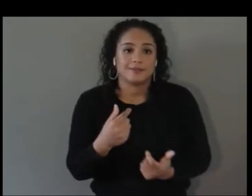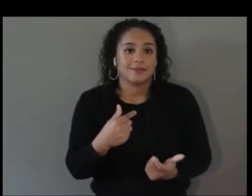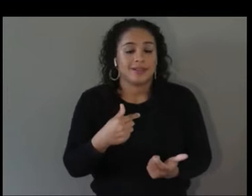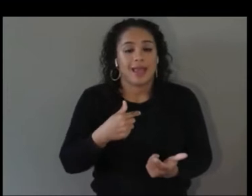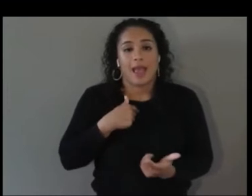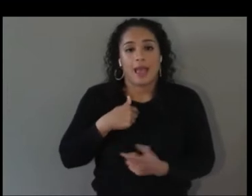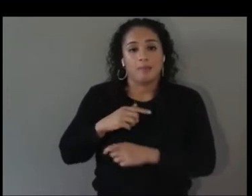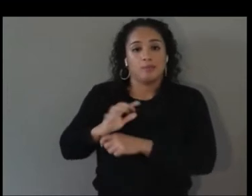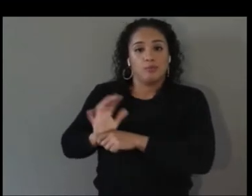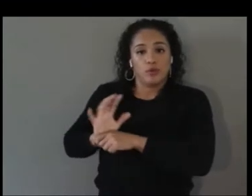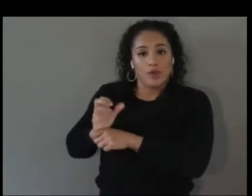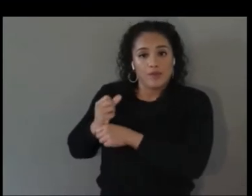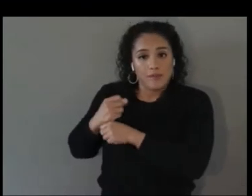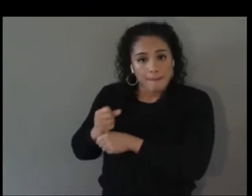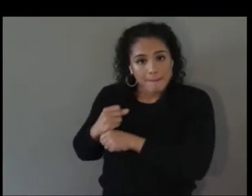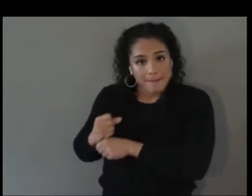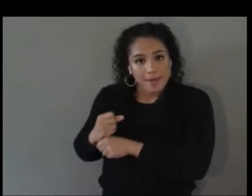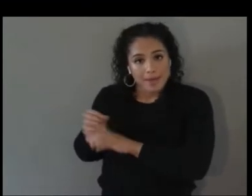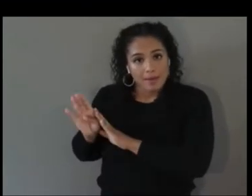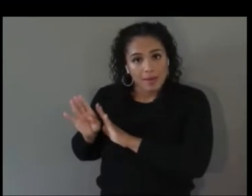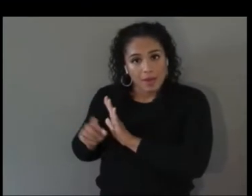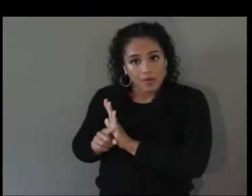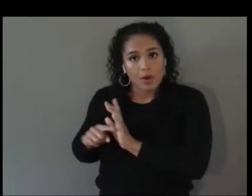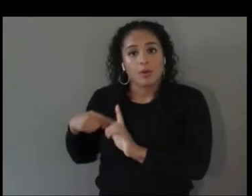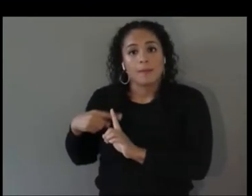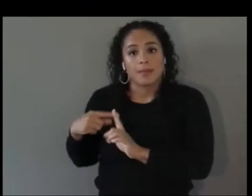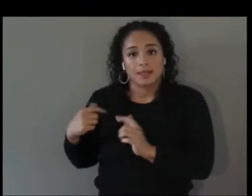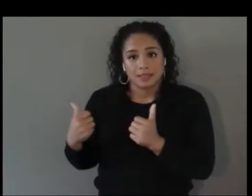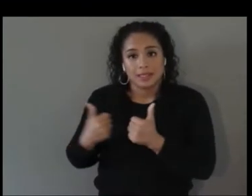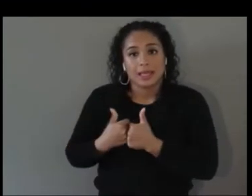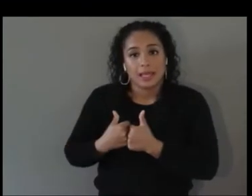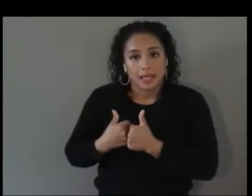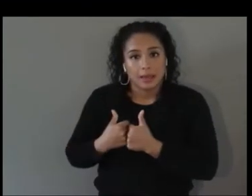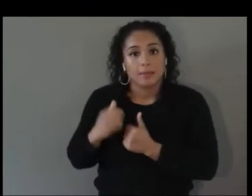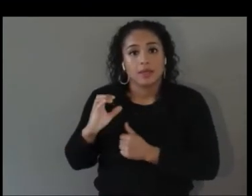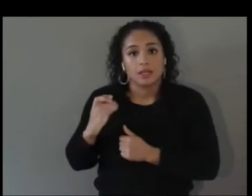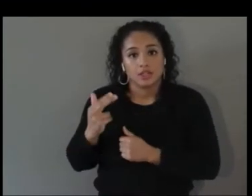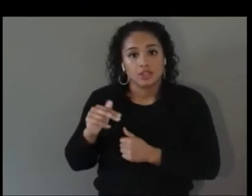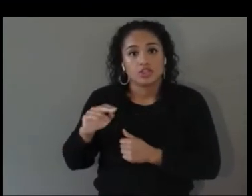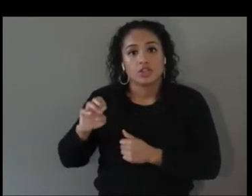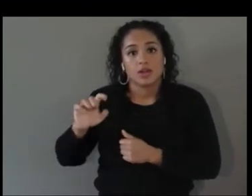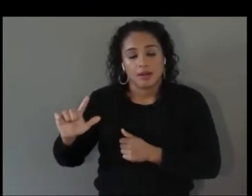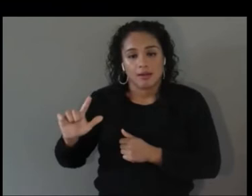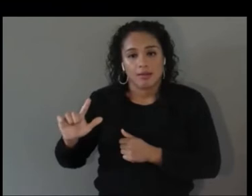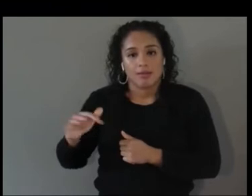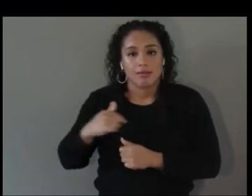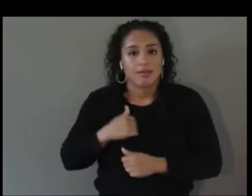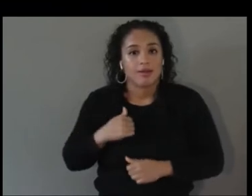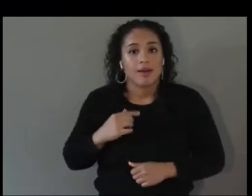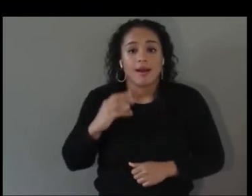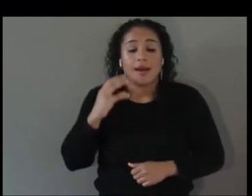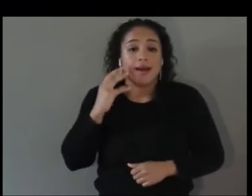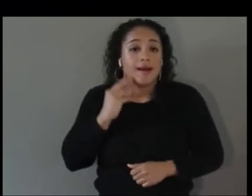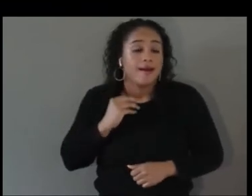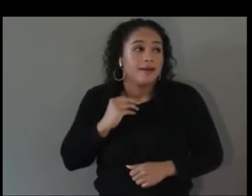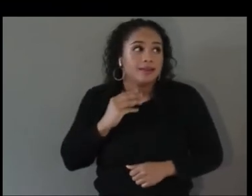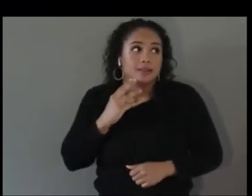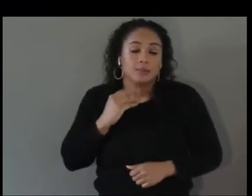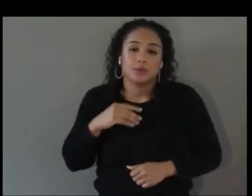and I also had a gaming channel and I experienced an incredible amount of hatred towards me